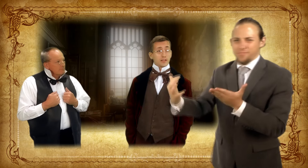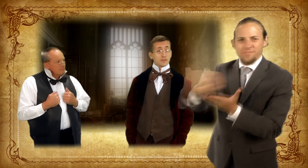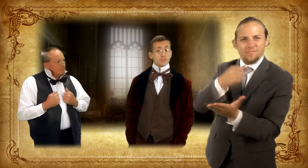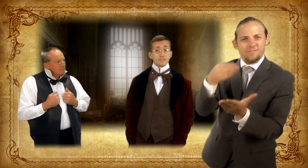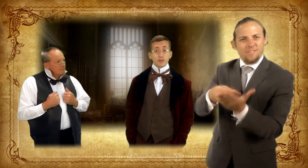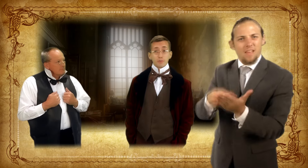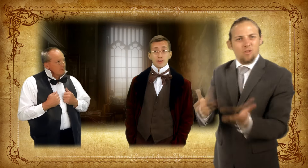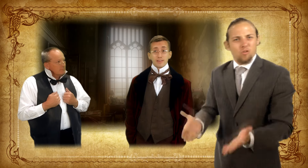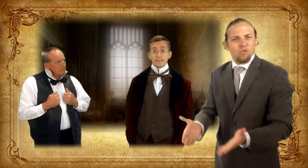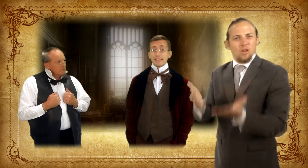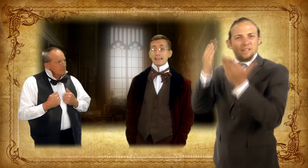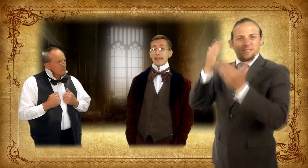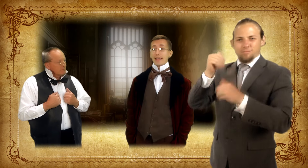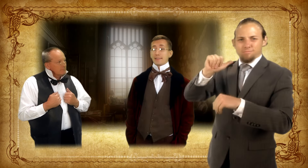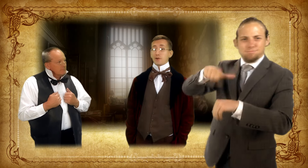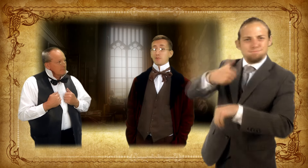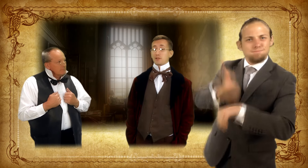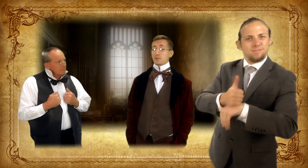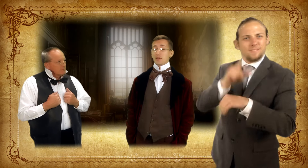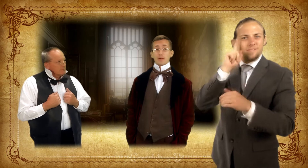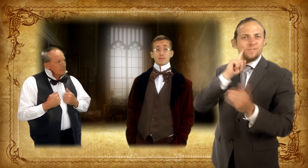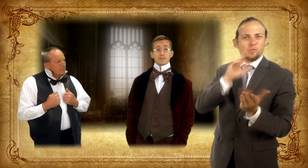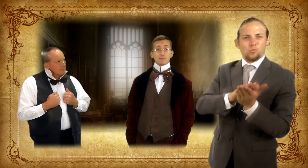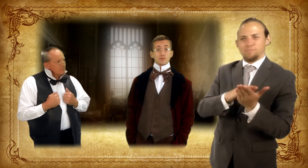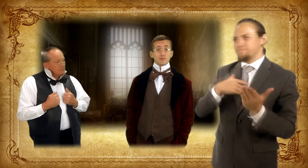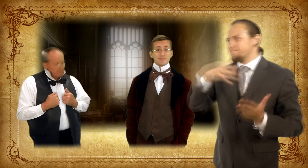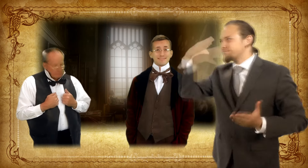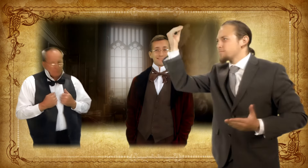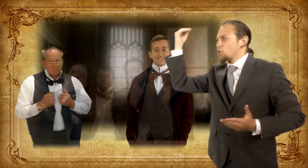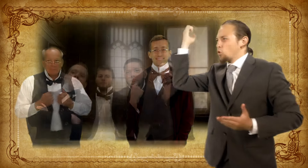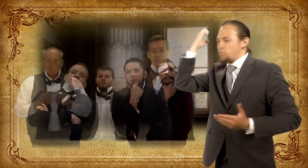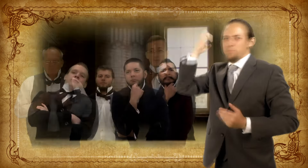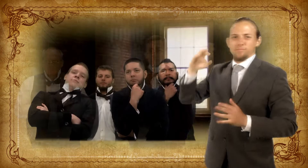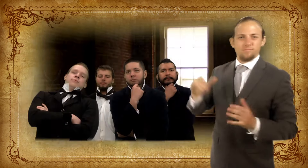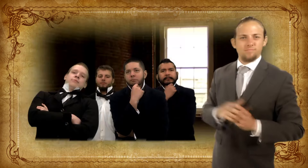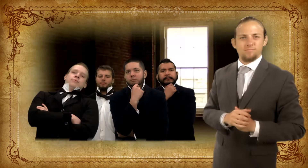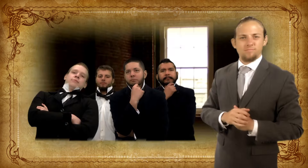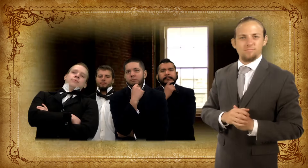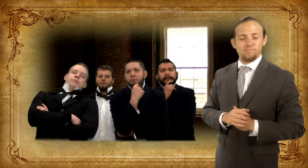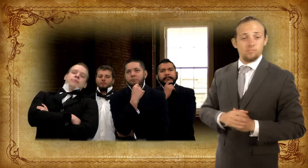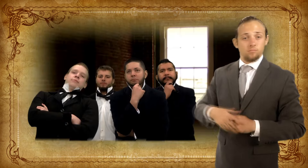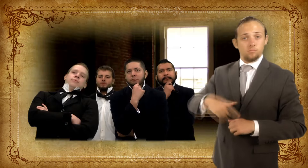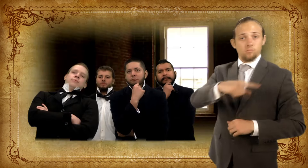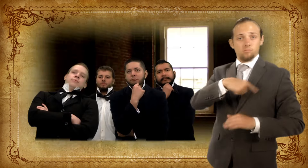in America and his trip to Europe.